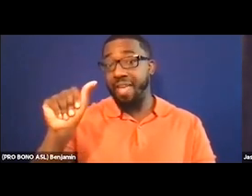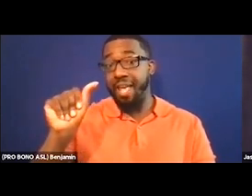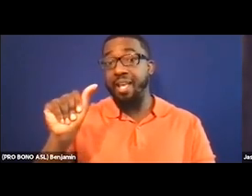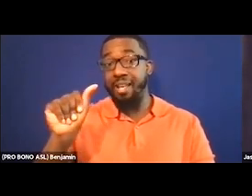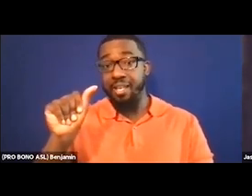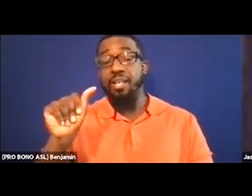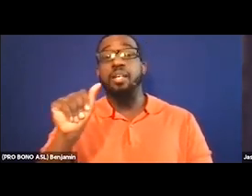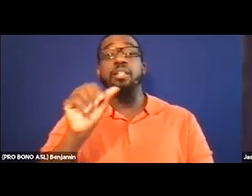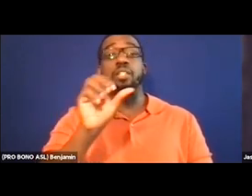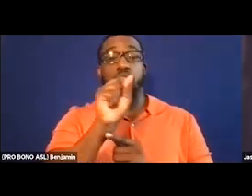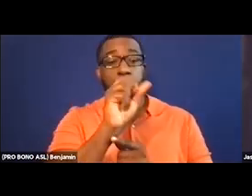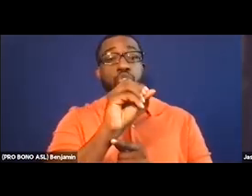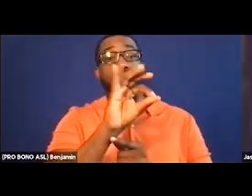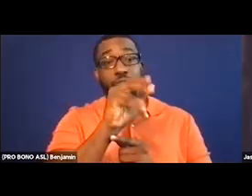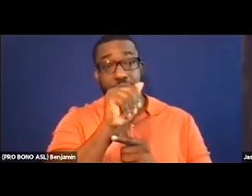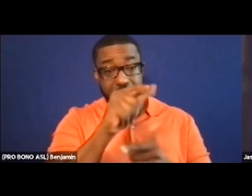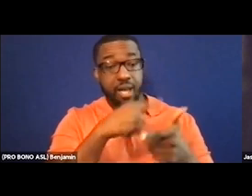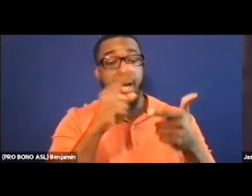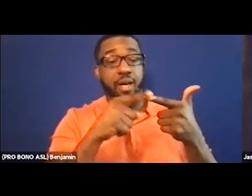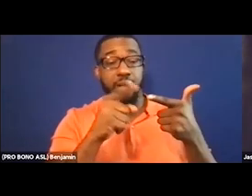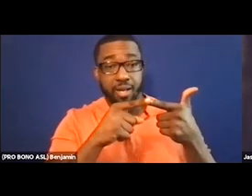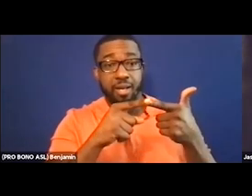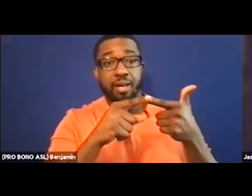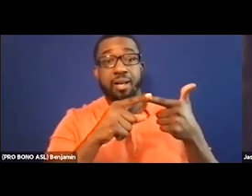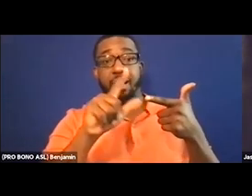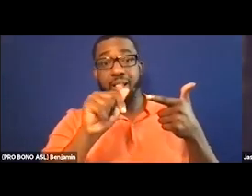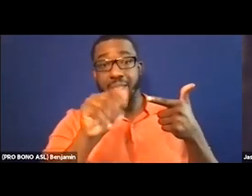helping to support the call and there's also somebody